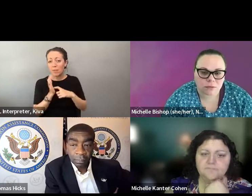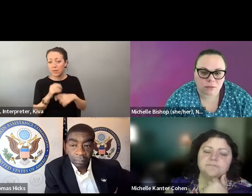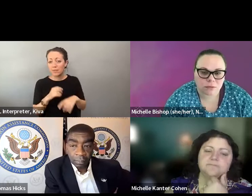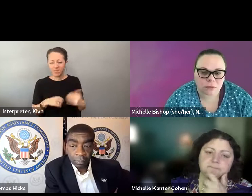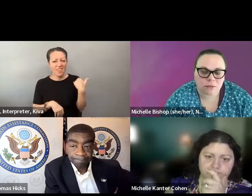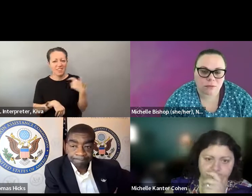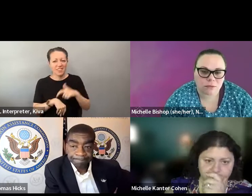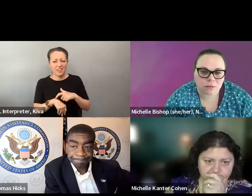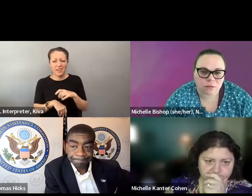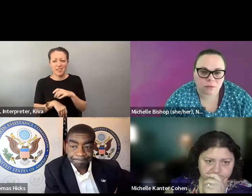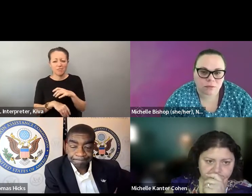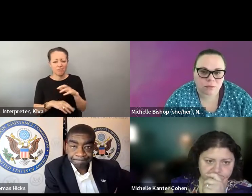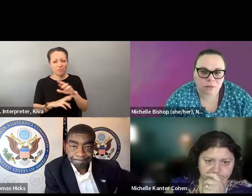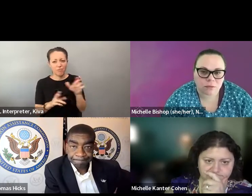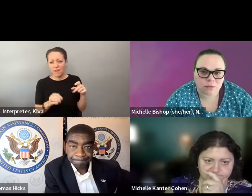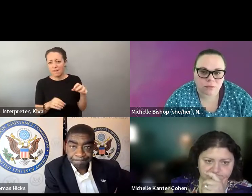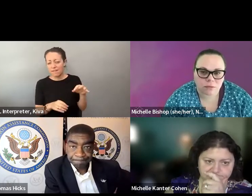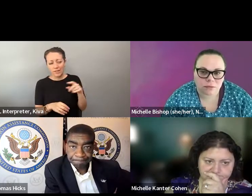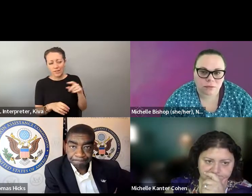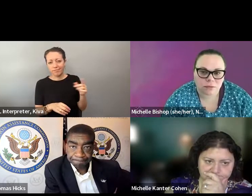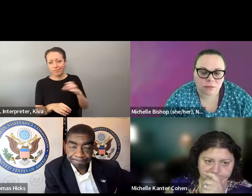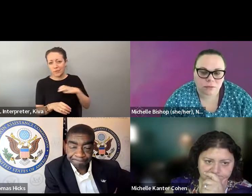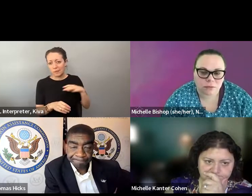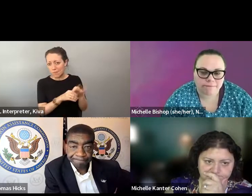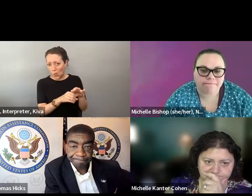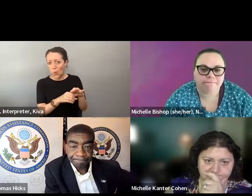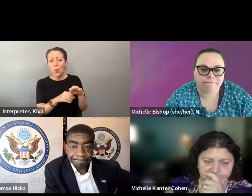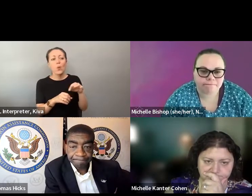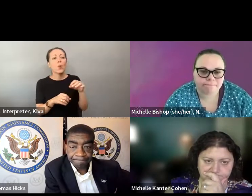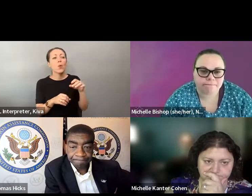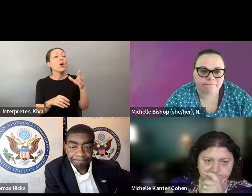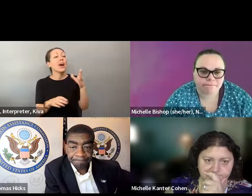That will made another id requirement. On returning your vote by mail, ballot they made it very clear They want to do that. ballot. They made it very clear they want to do that. They pulled it last session, and required a study.